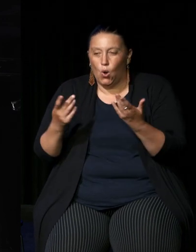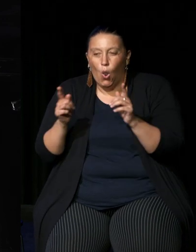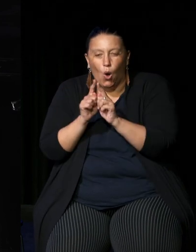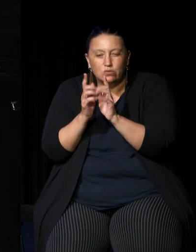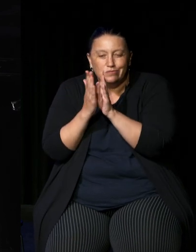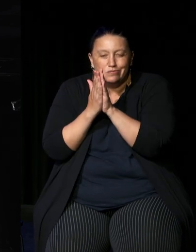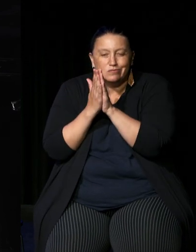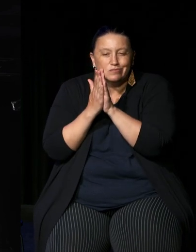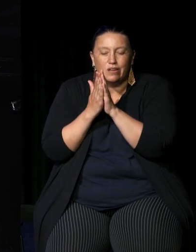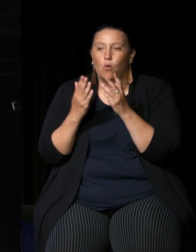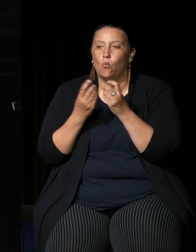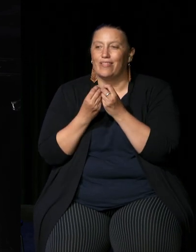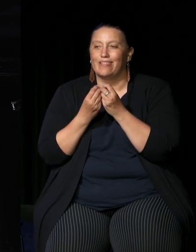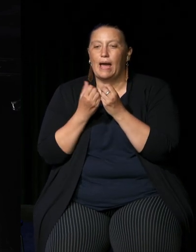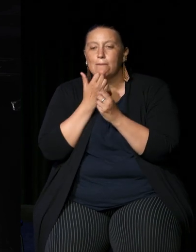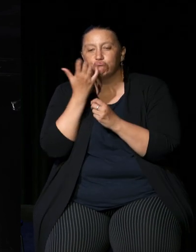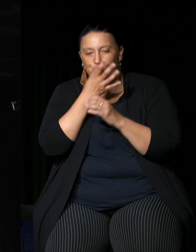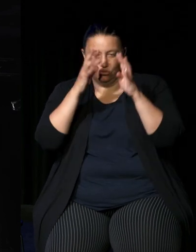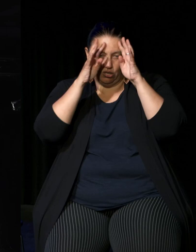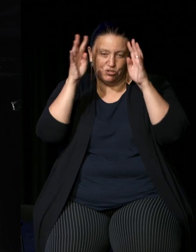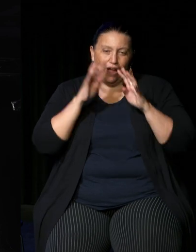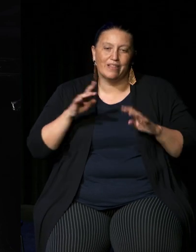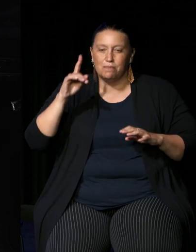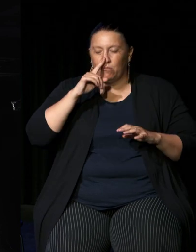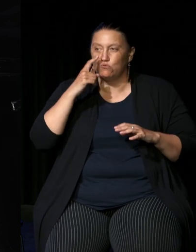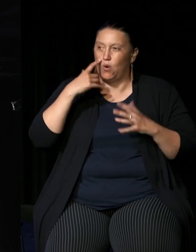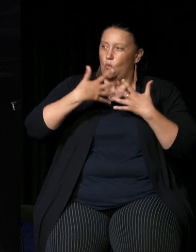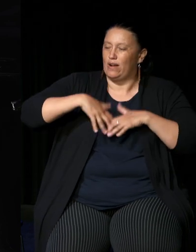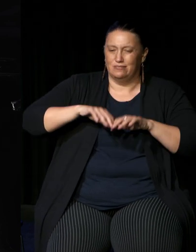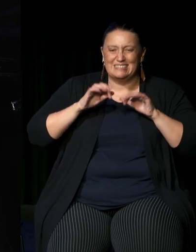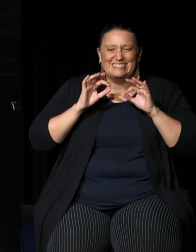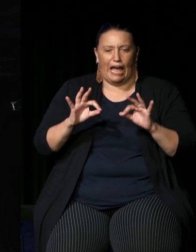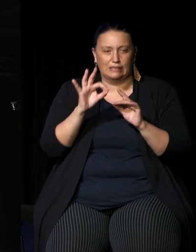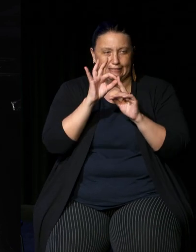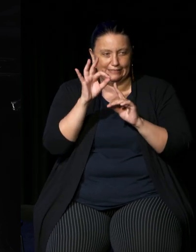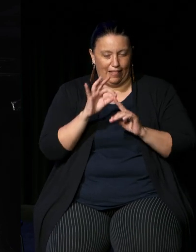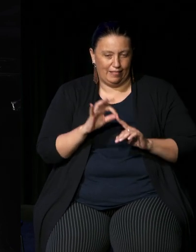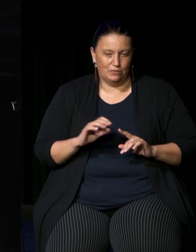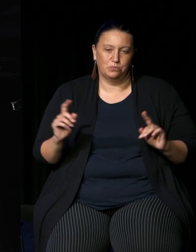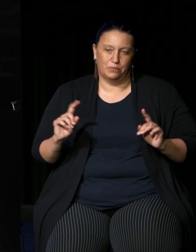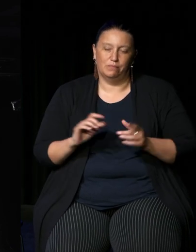uh engagement with Indigenous people to work out the the detail the finer detail of the voice but